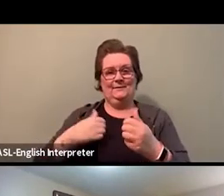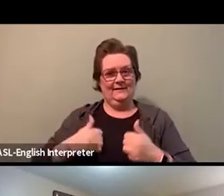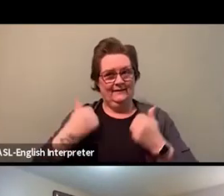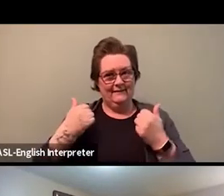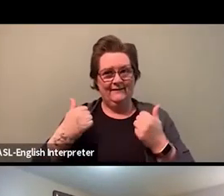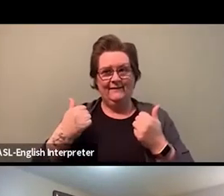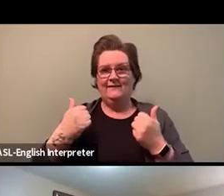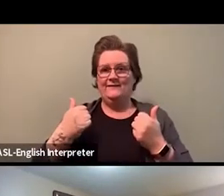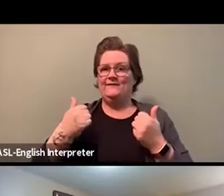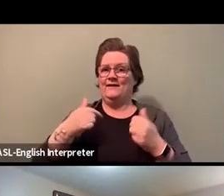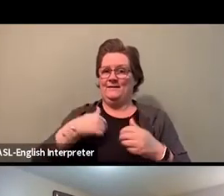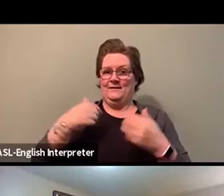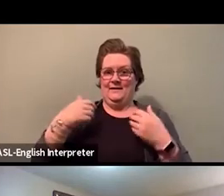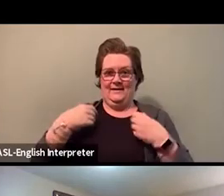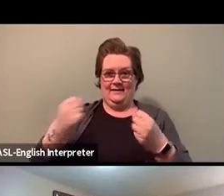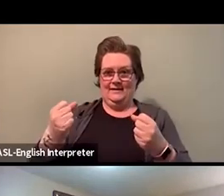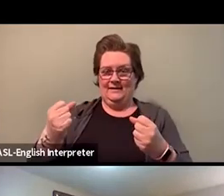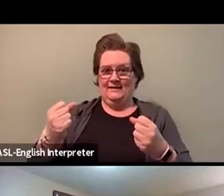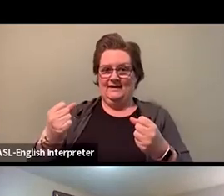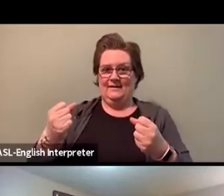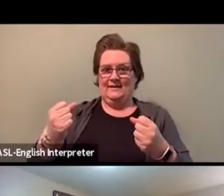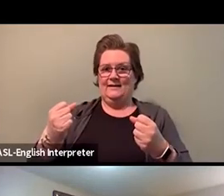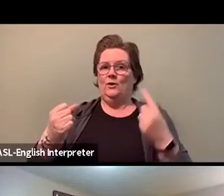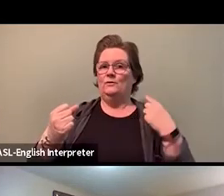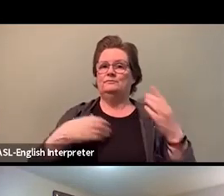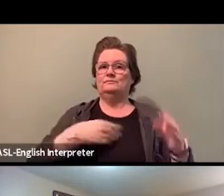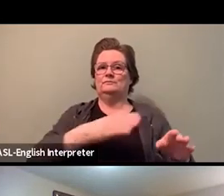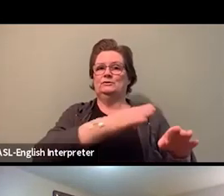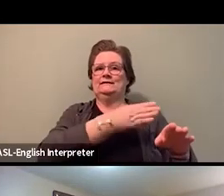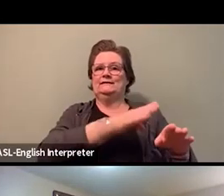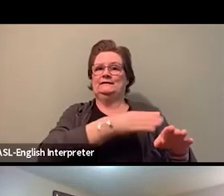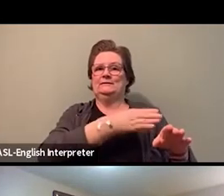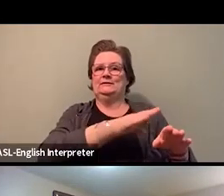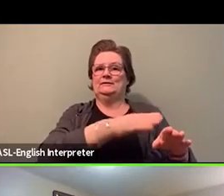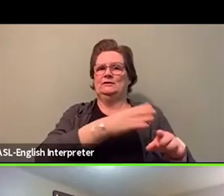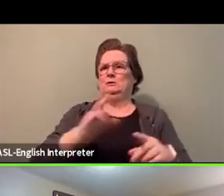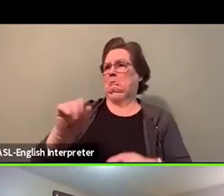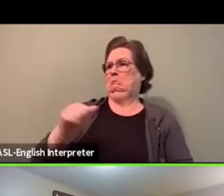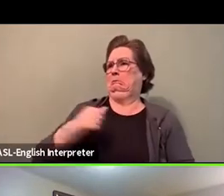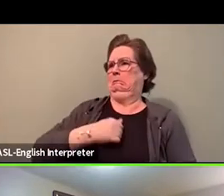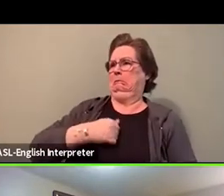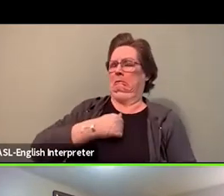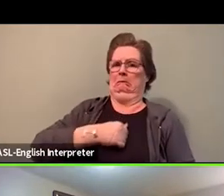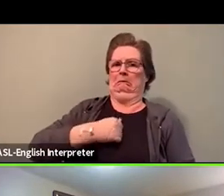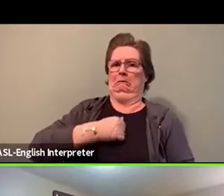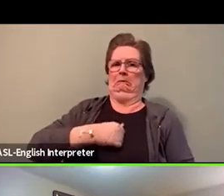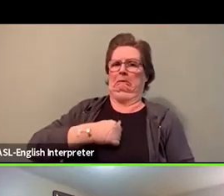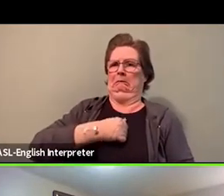(mobile phone ringing) Sorry, I thought that better not be the 7:30